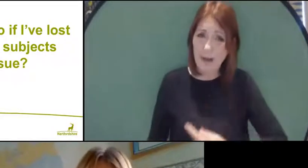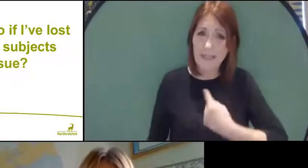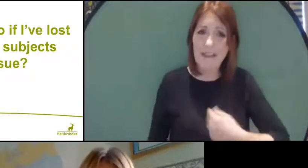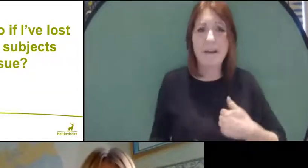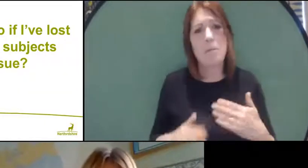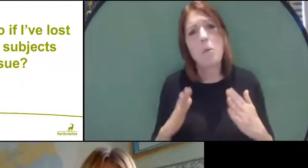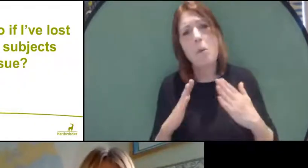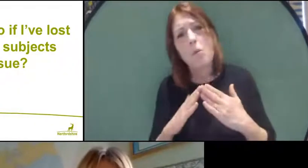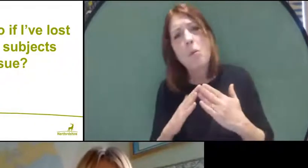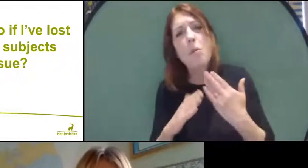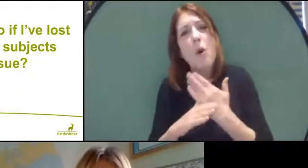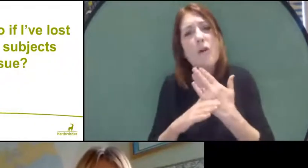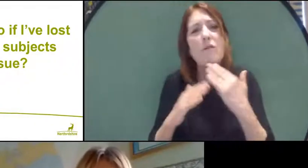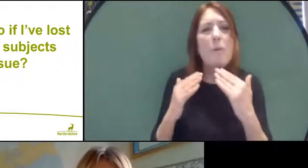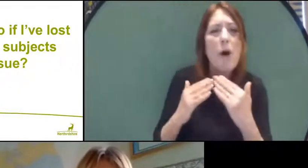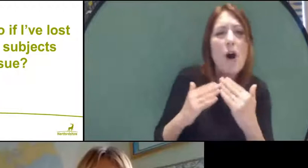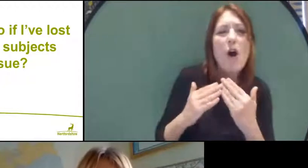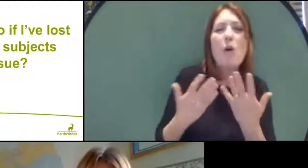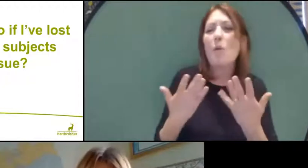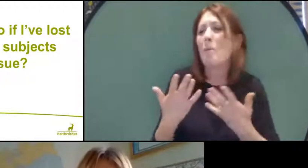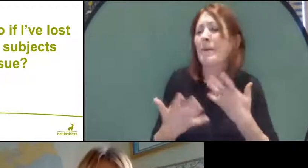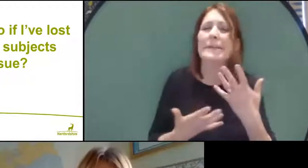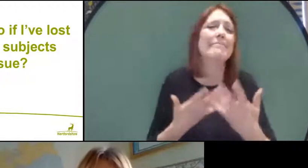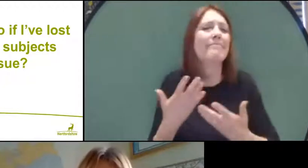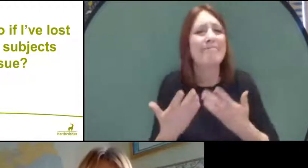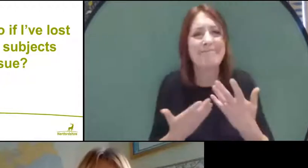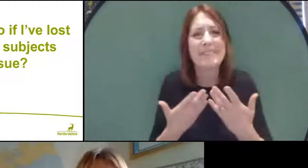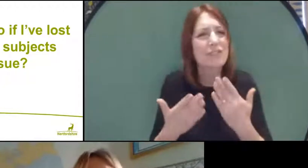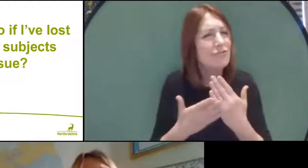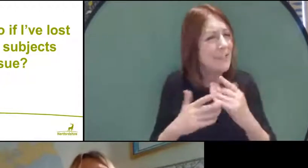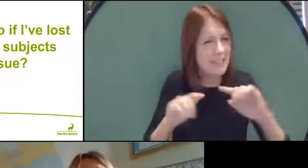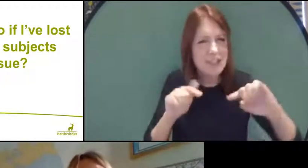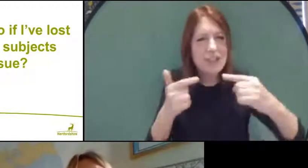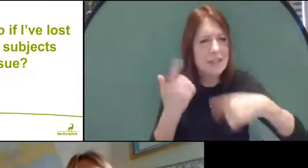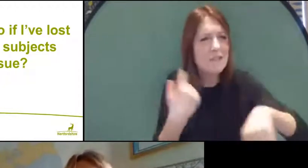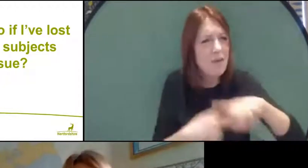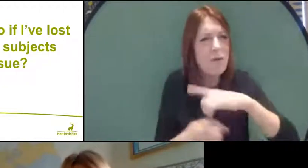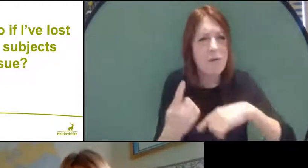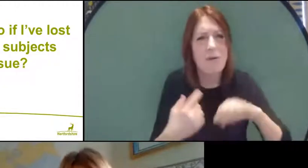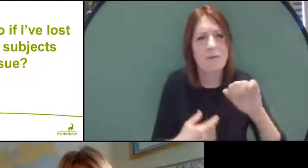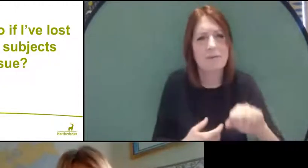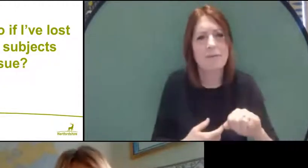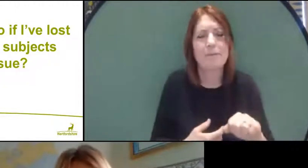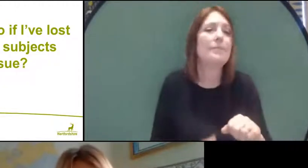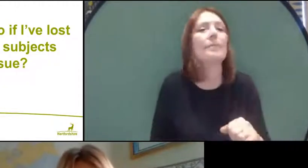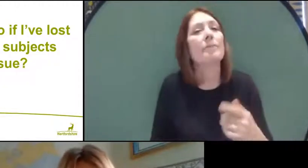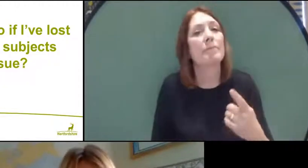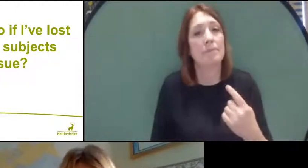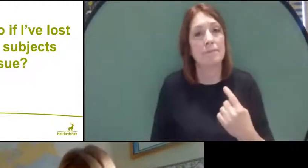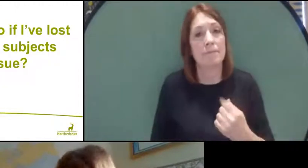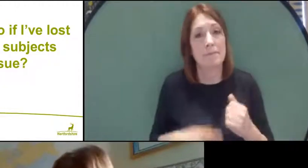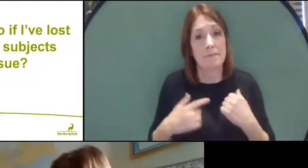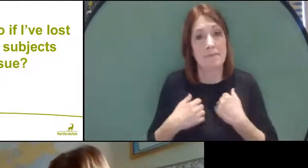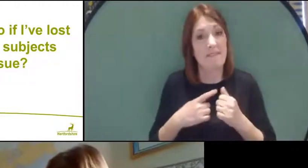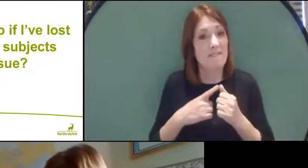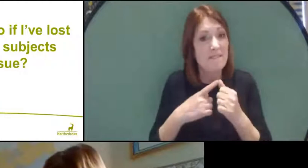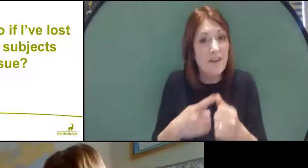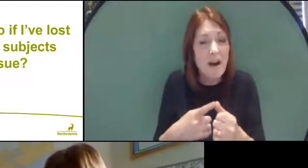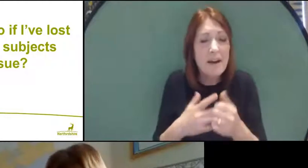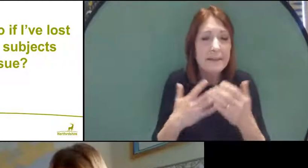constantly and it's a real challenge. So my advice here, and Liz, if you've got any advice about how